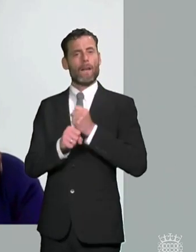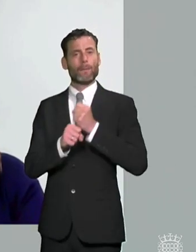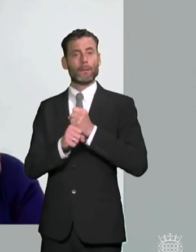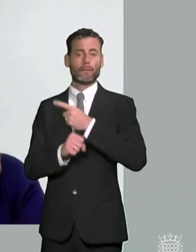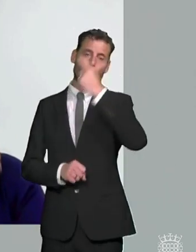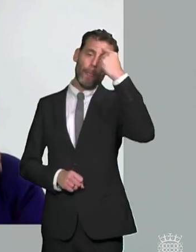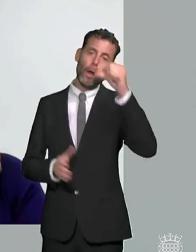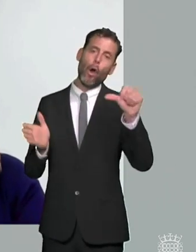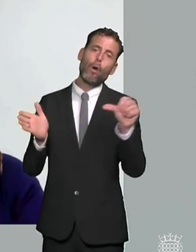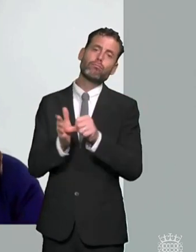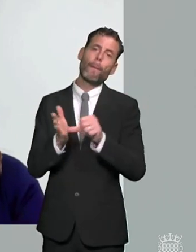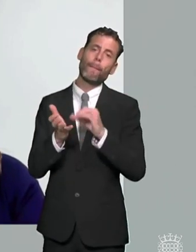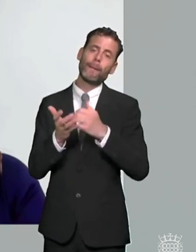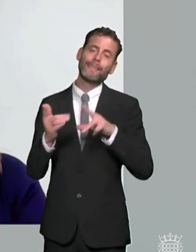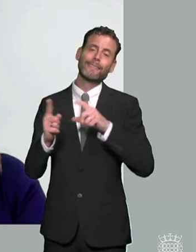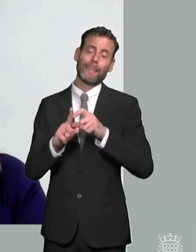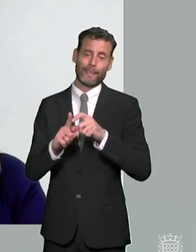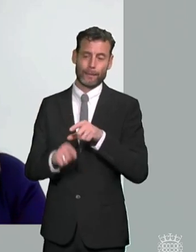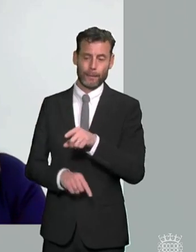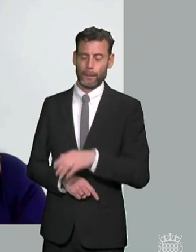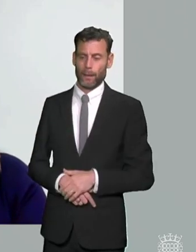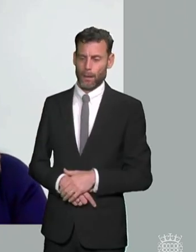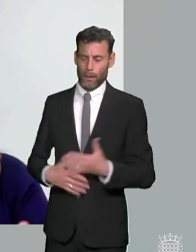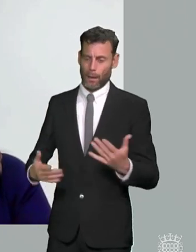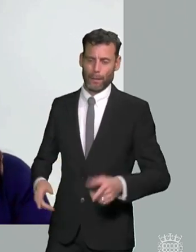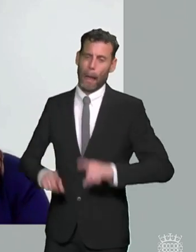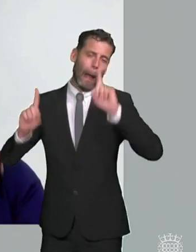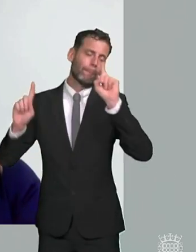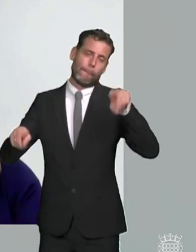provision in this country is that there's just too much of everything there's too many education